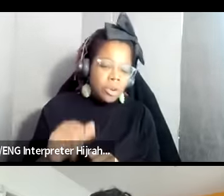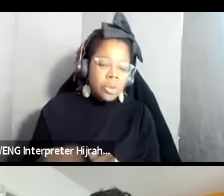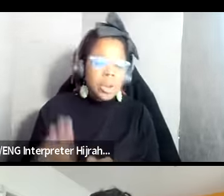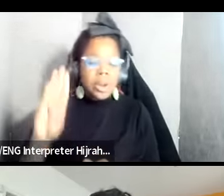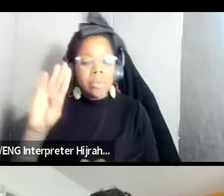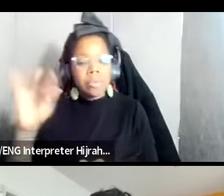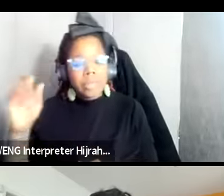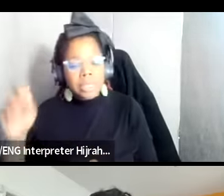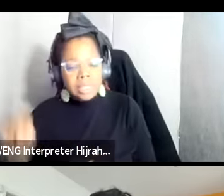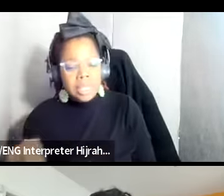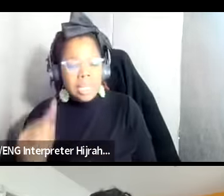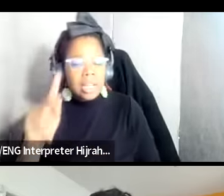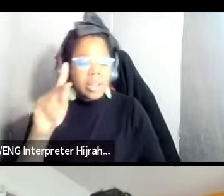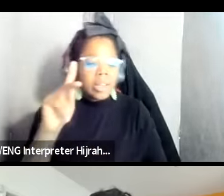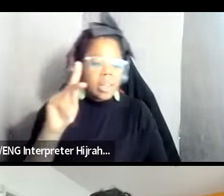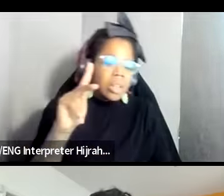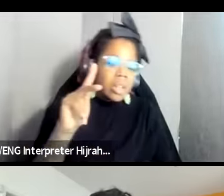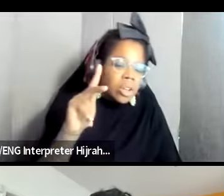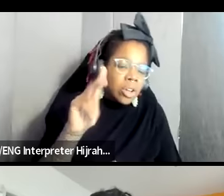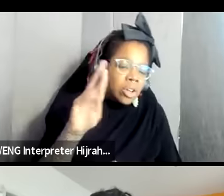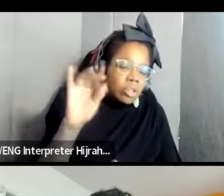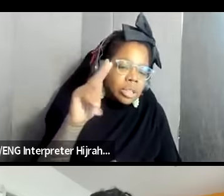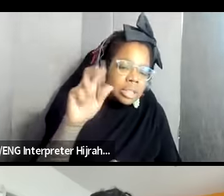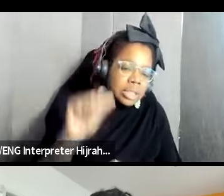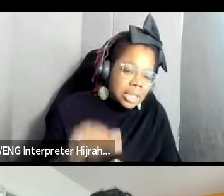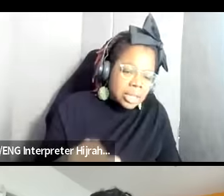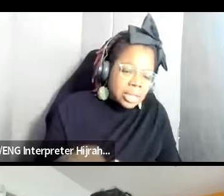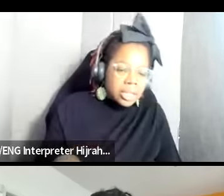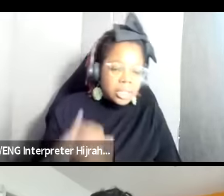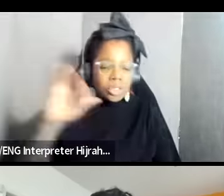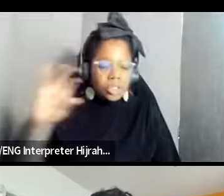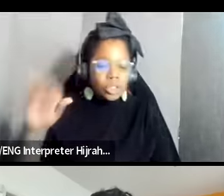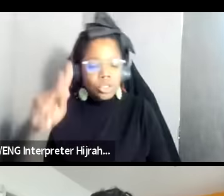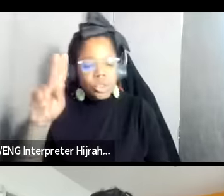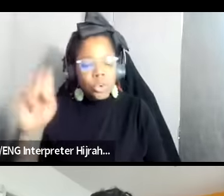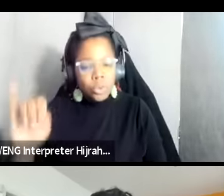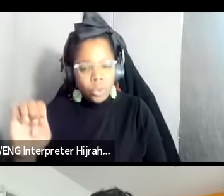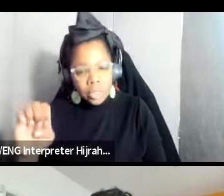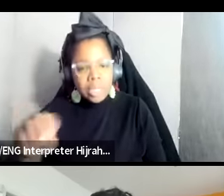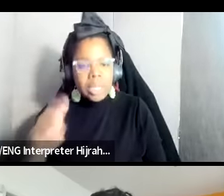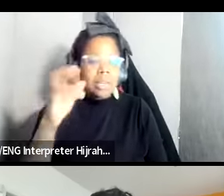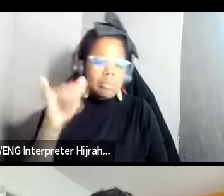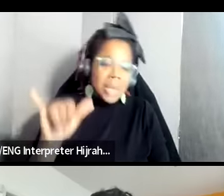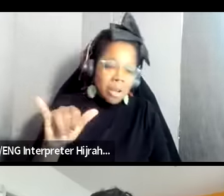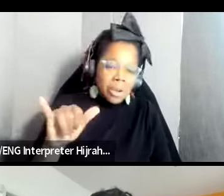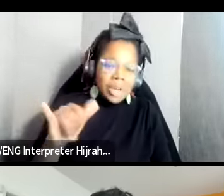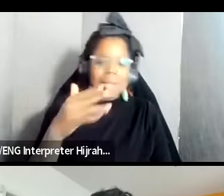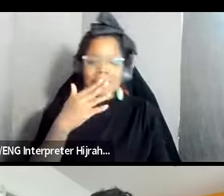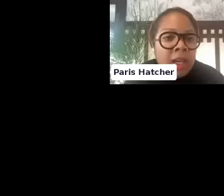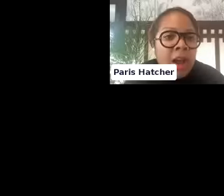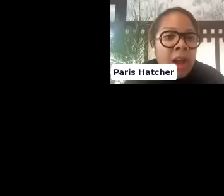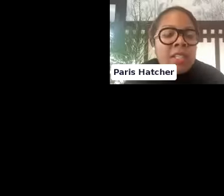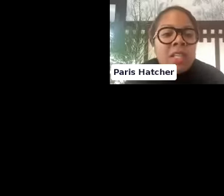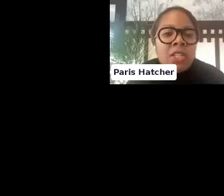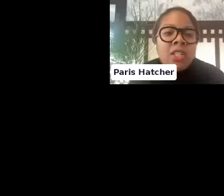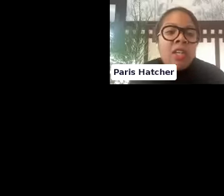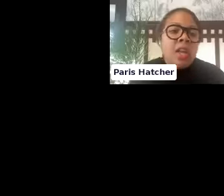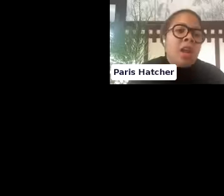Christin Christina franois to Jolie Messi and Mary hooks thank you so much for being in conversation